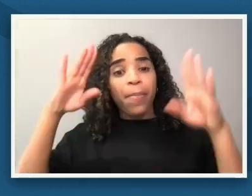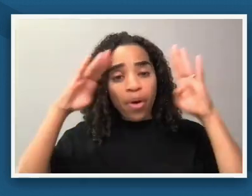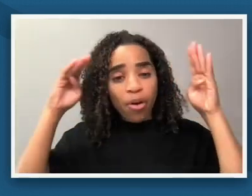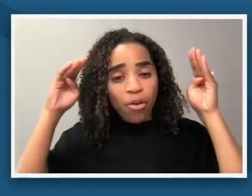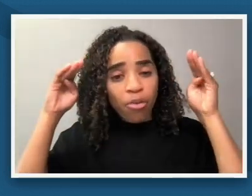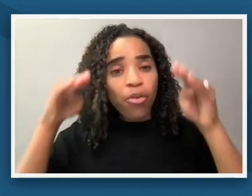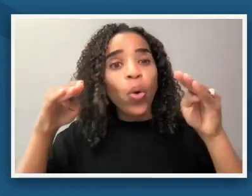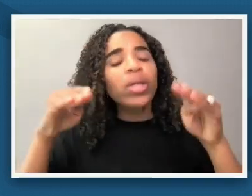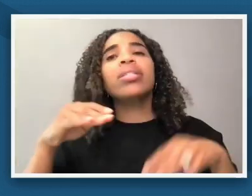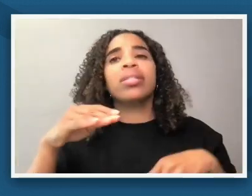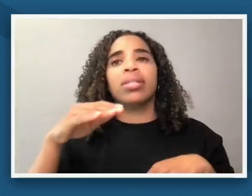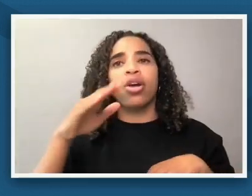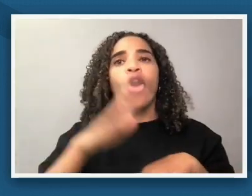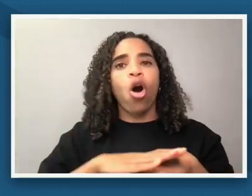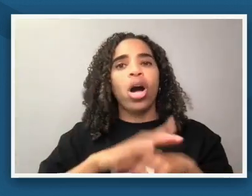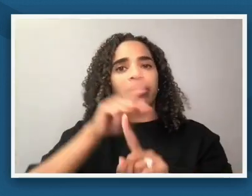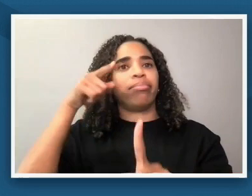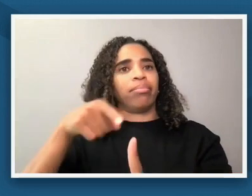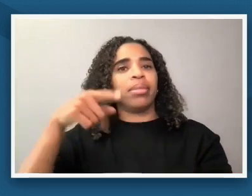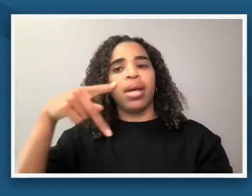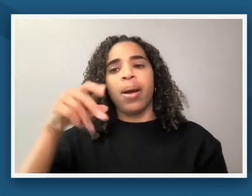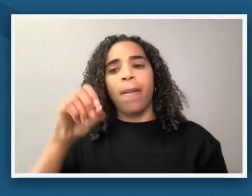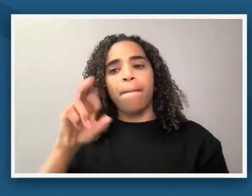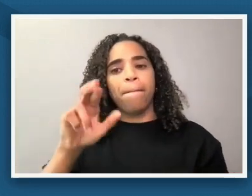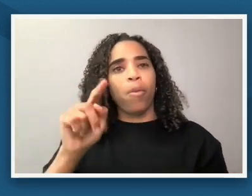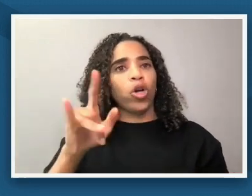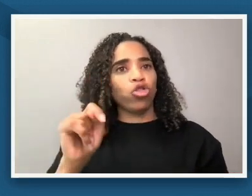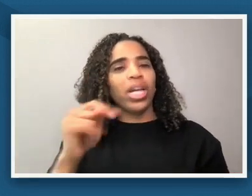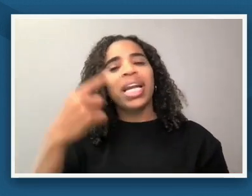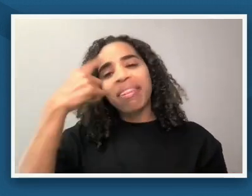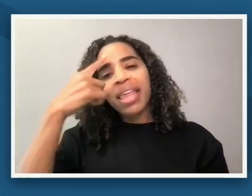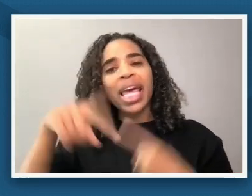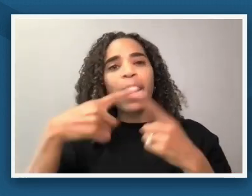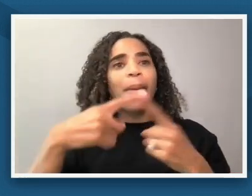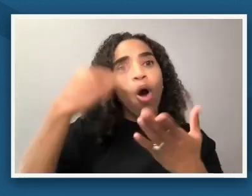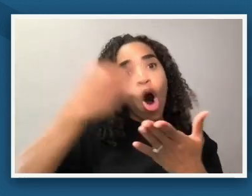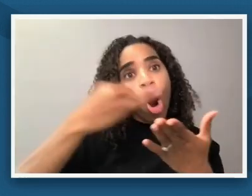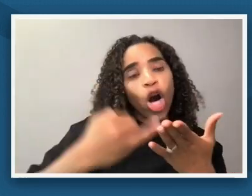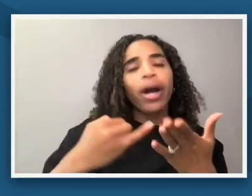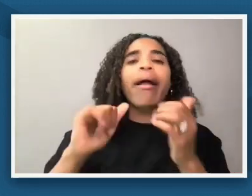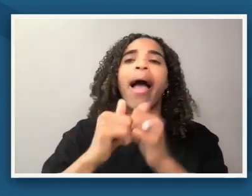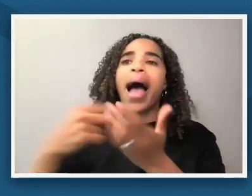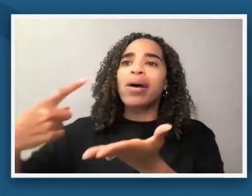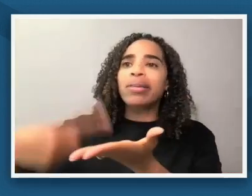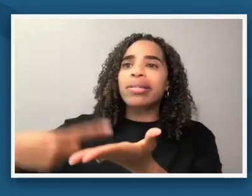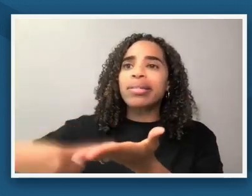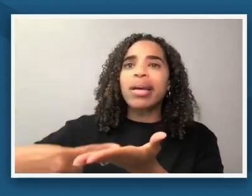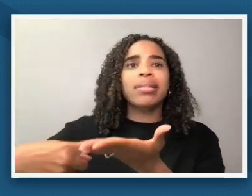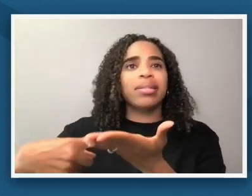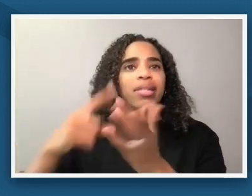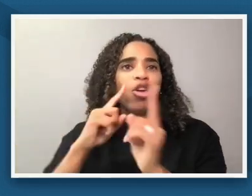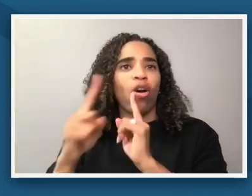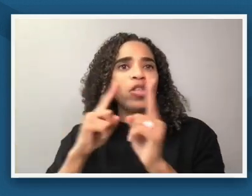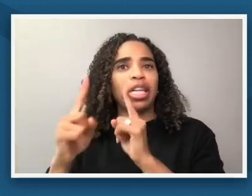so on the artwork itself and framing the conversation